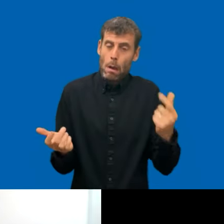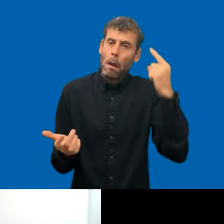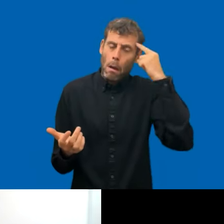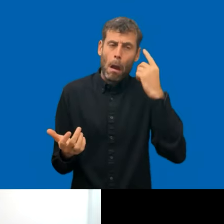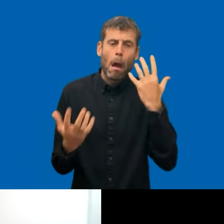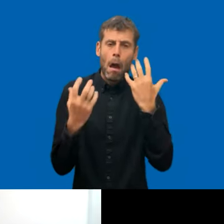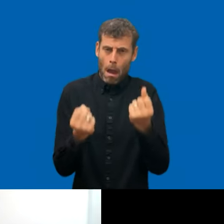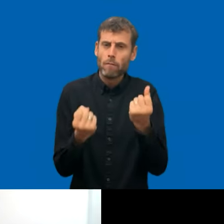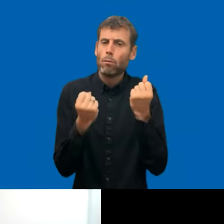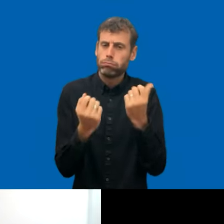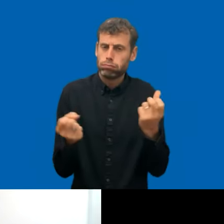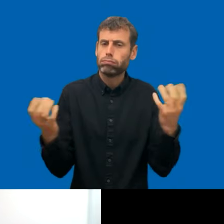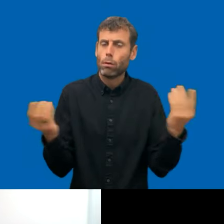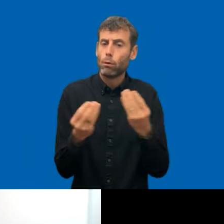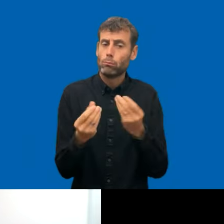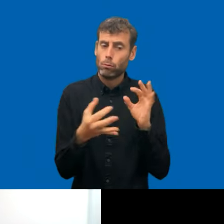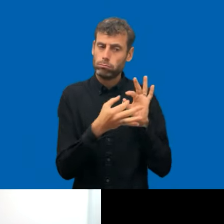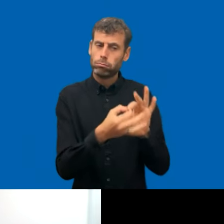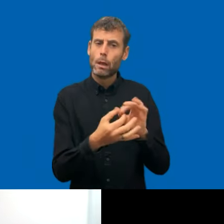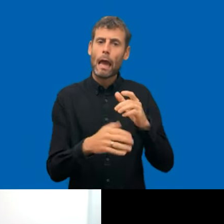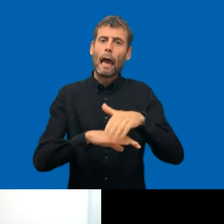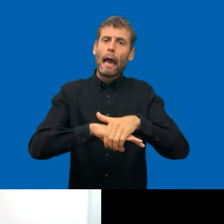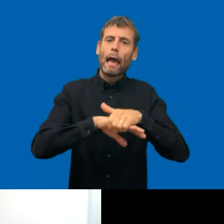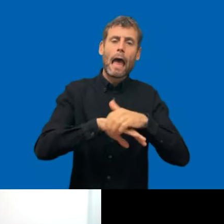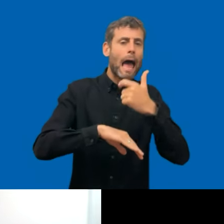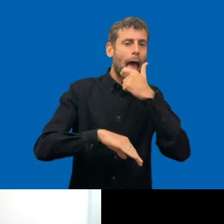Actually just here while the meeting was going on,